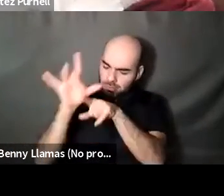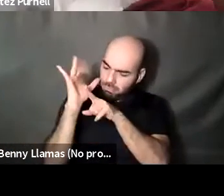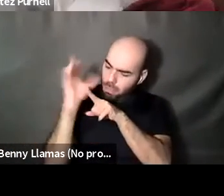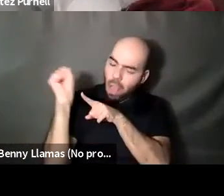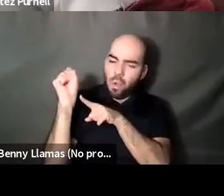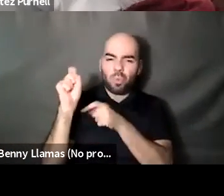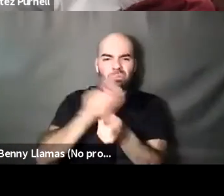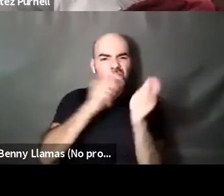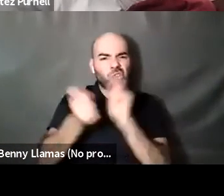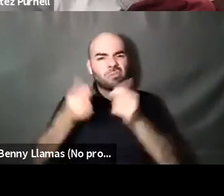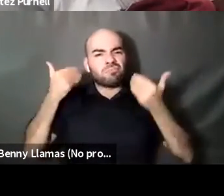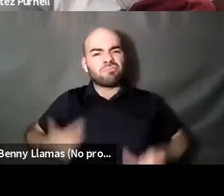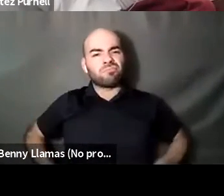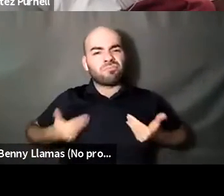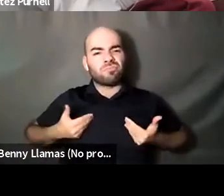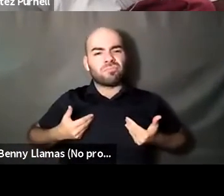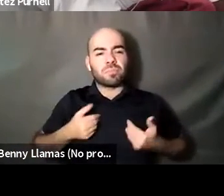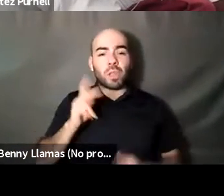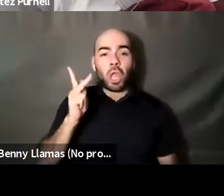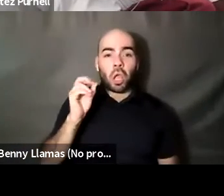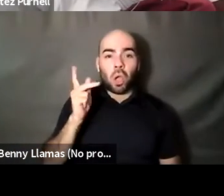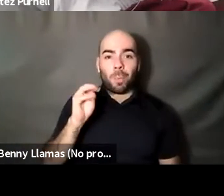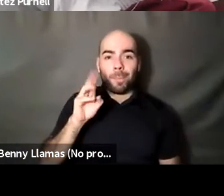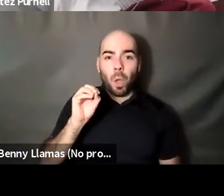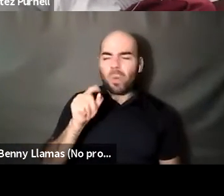Know, Kenyon Farrow (he/him/his): What what is one of the most memorable sexual